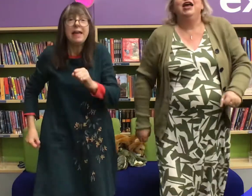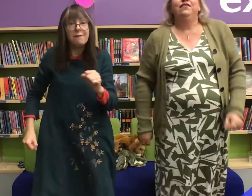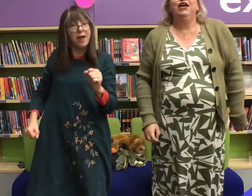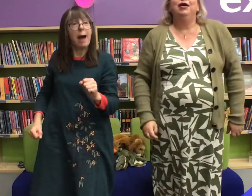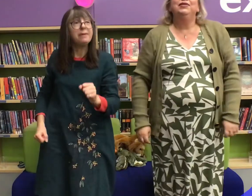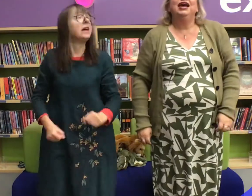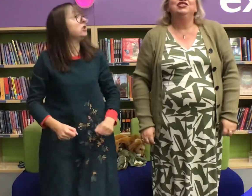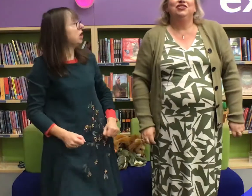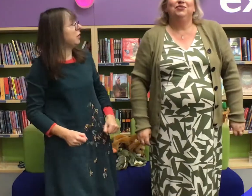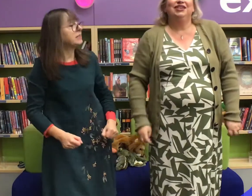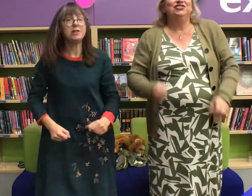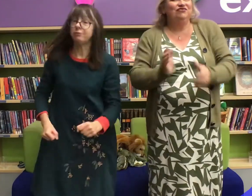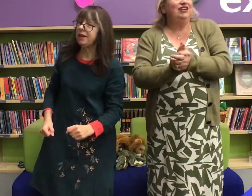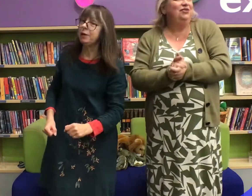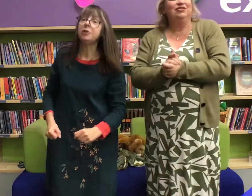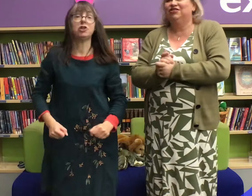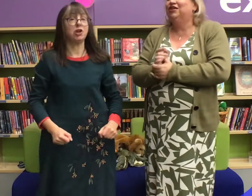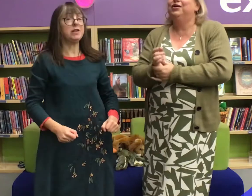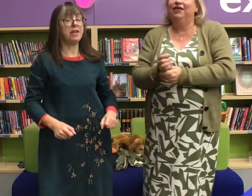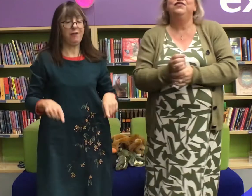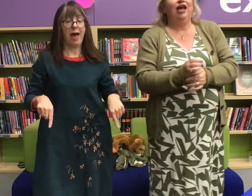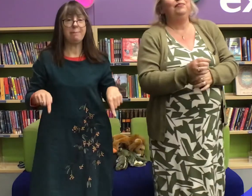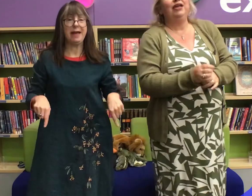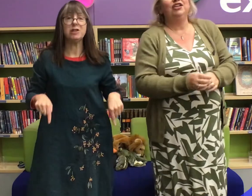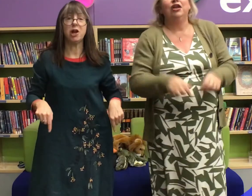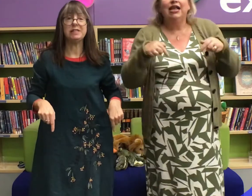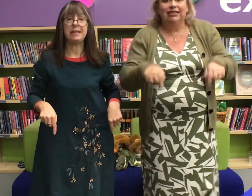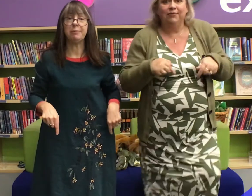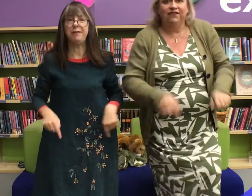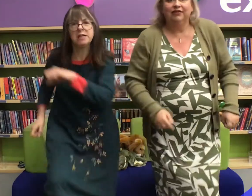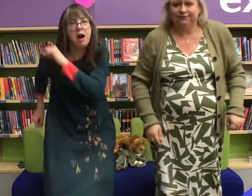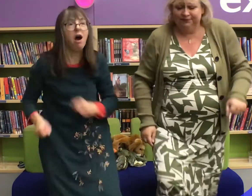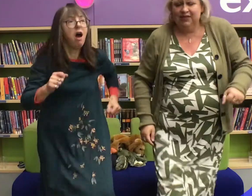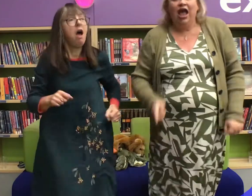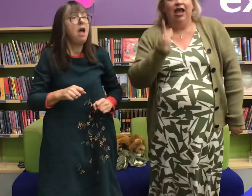If you're happy and you know it and you really want to show it if you're happy and you know it stamp your feet!